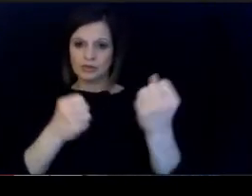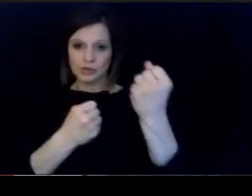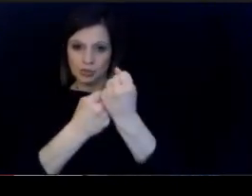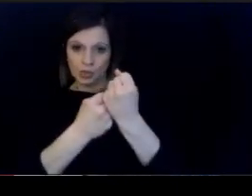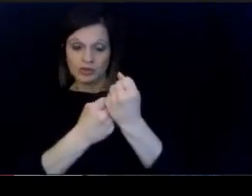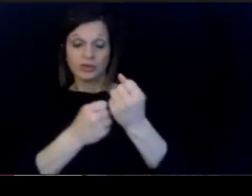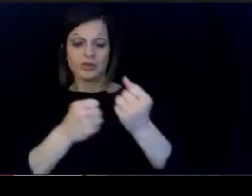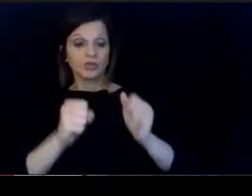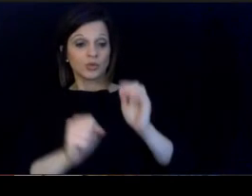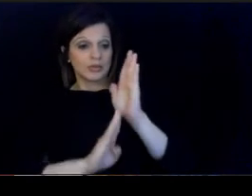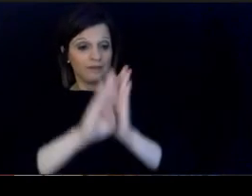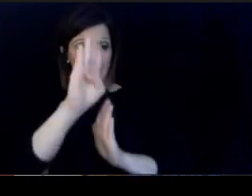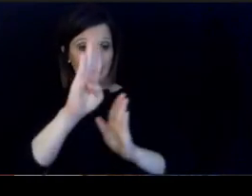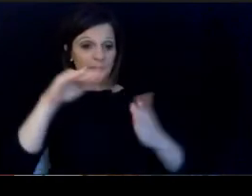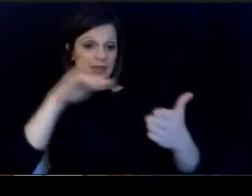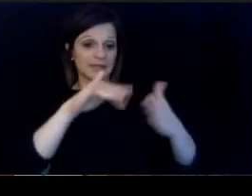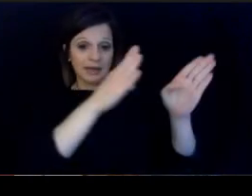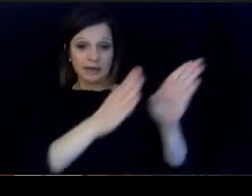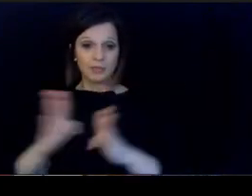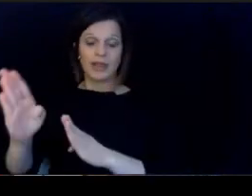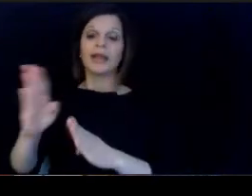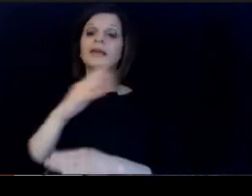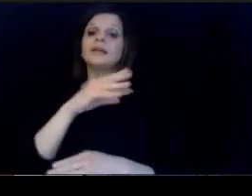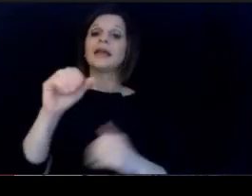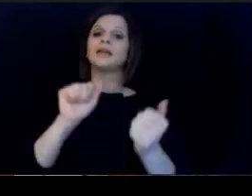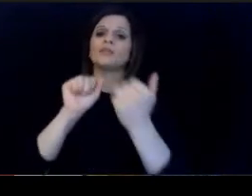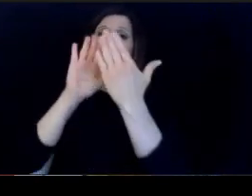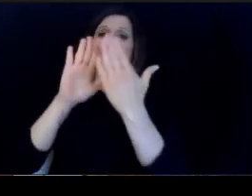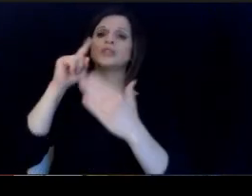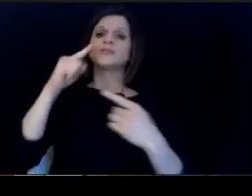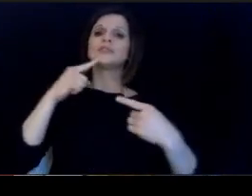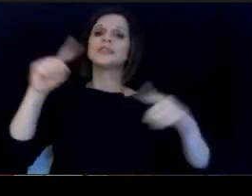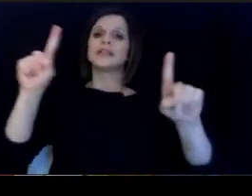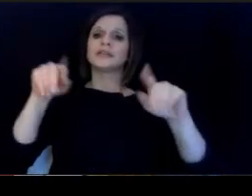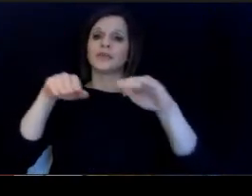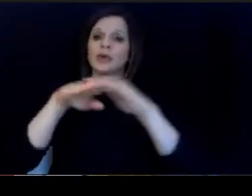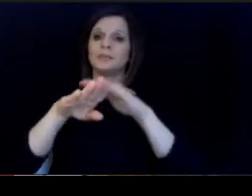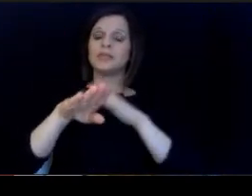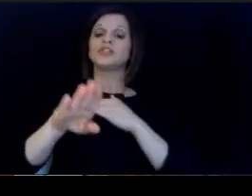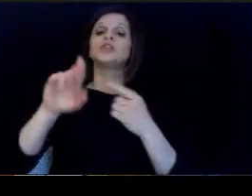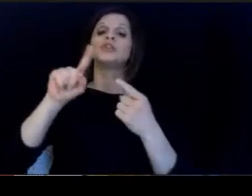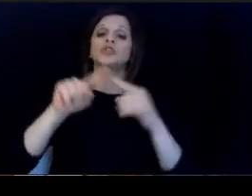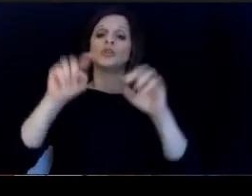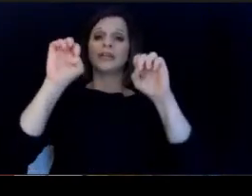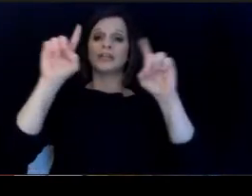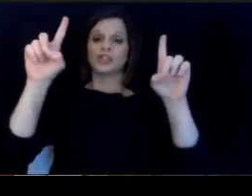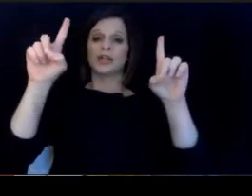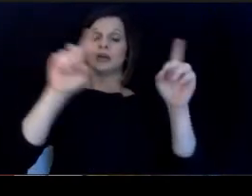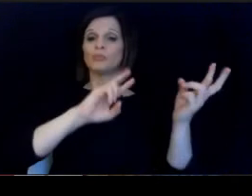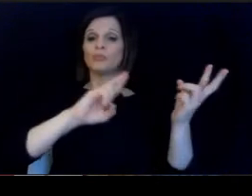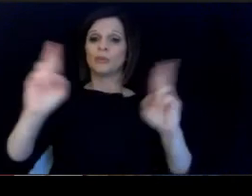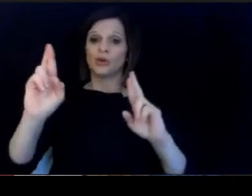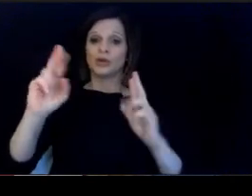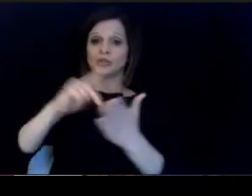in developing a study plan and strategies for successful. admission to an educator preparation program.